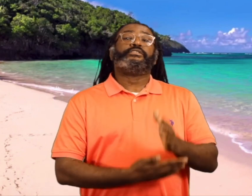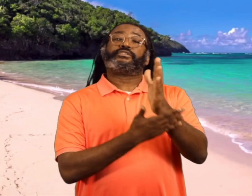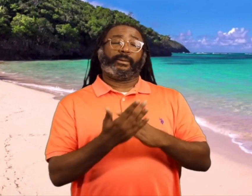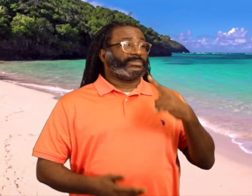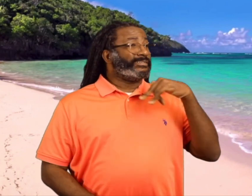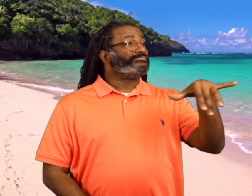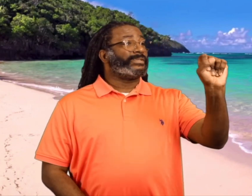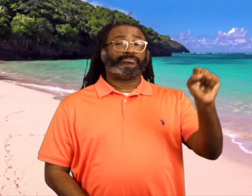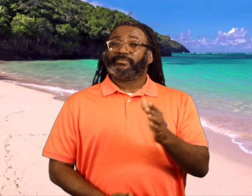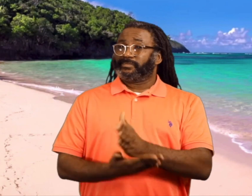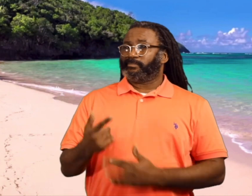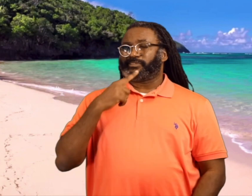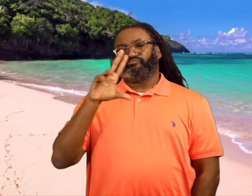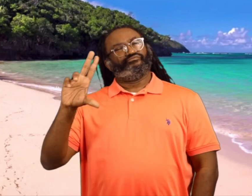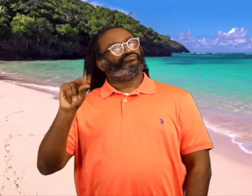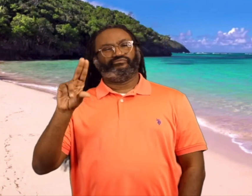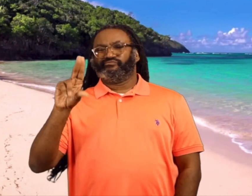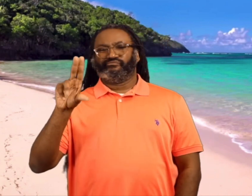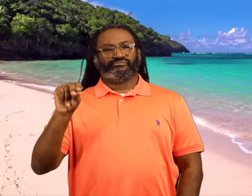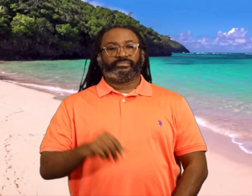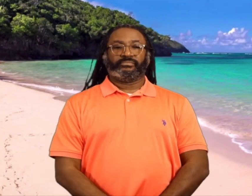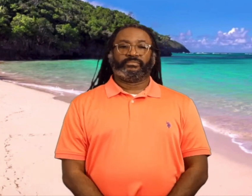Some people say yes and some say no.